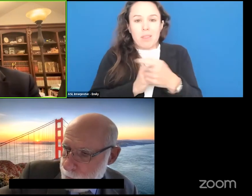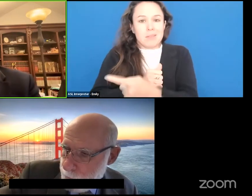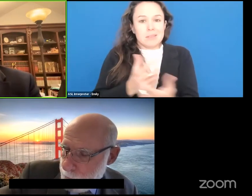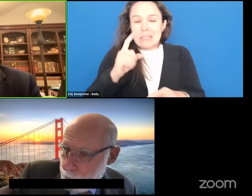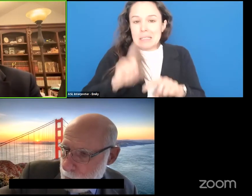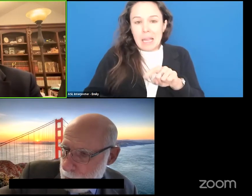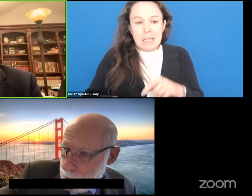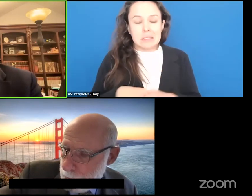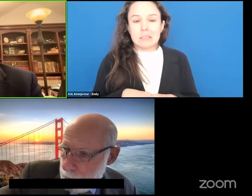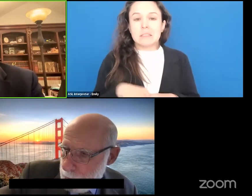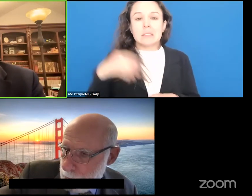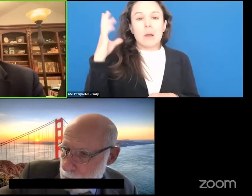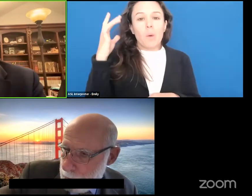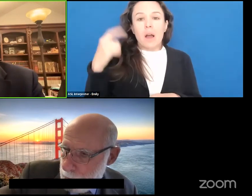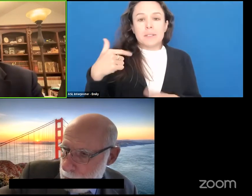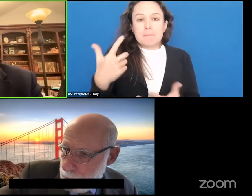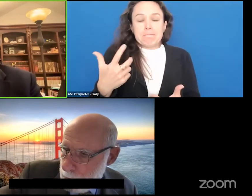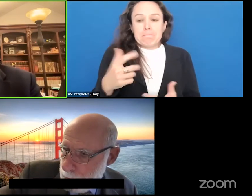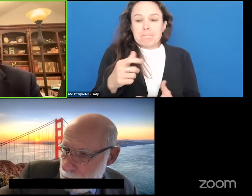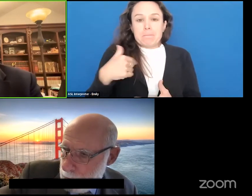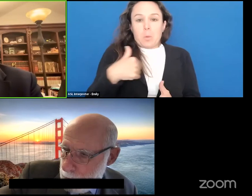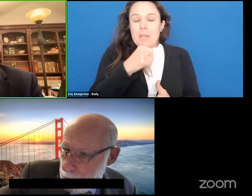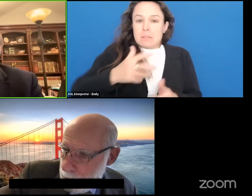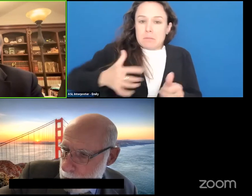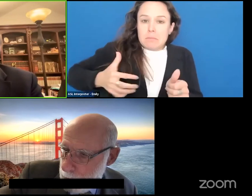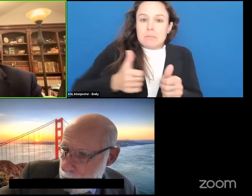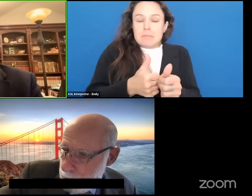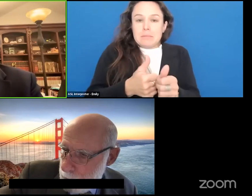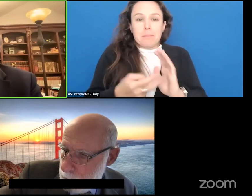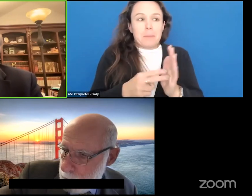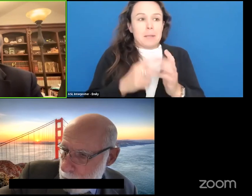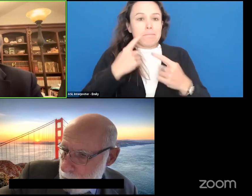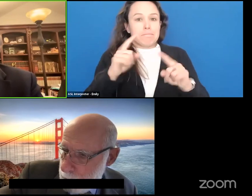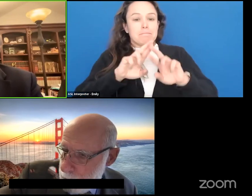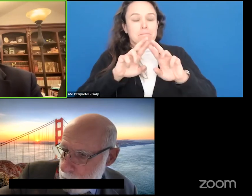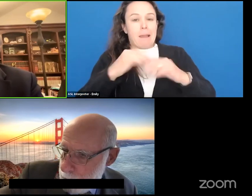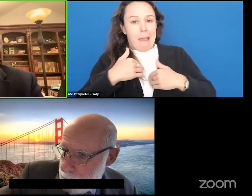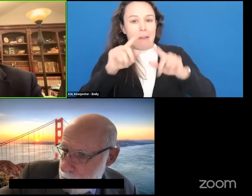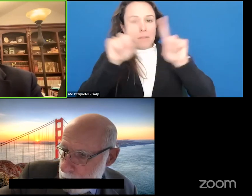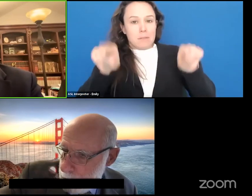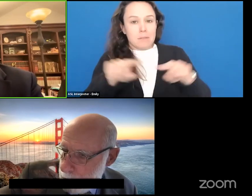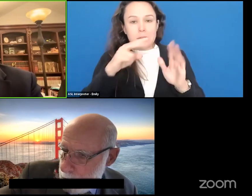hadn't gotten far enough ahead that we in fact had the screen readers in place when